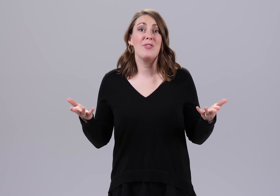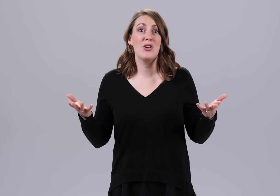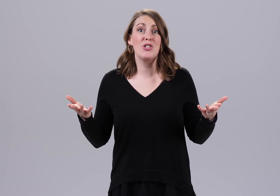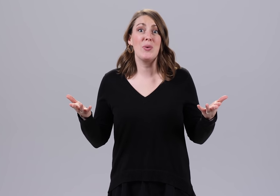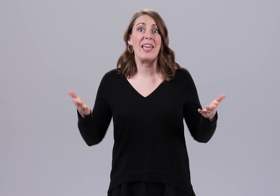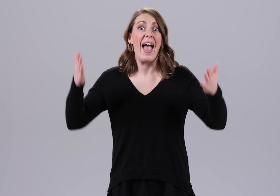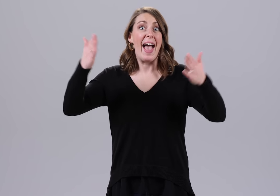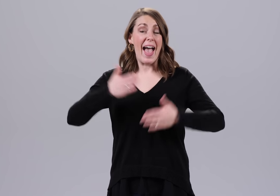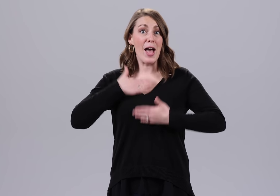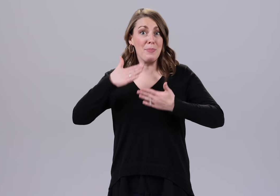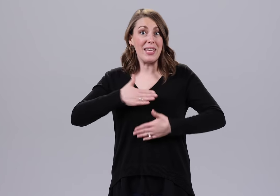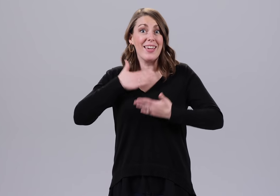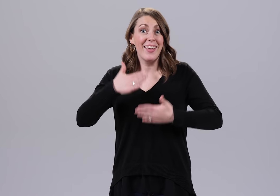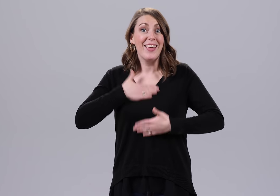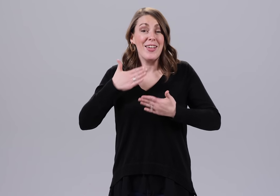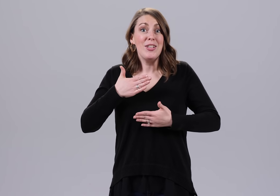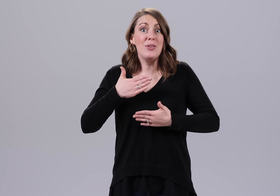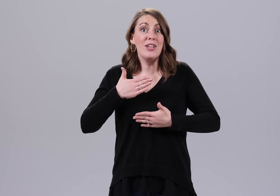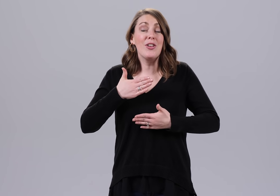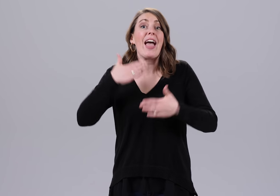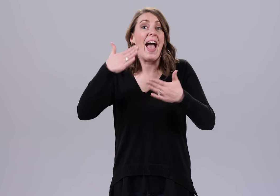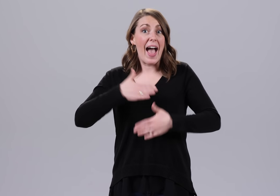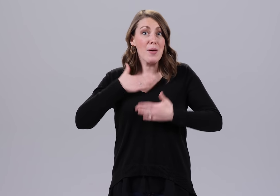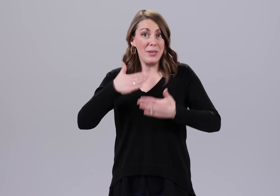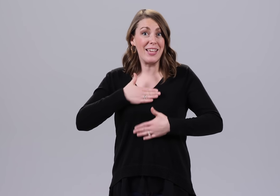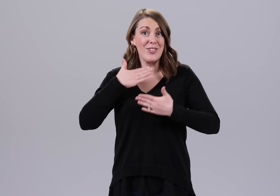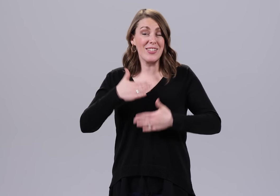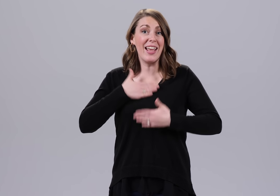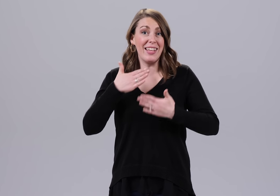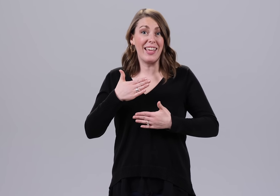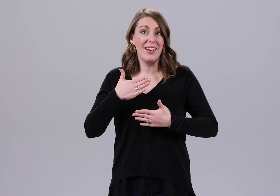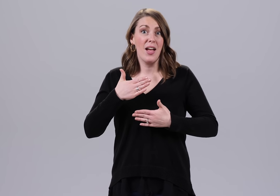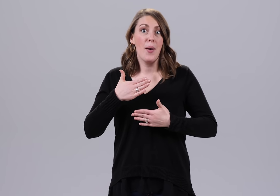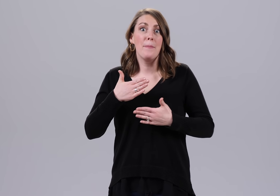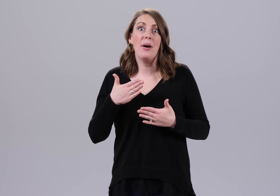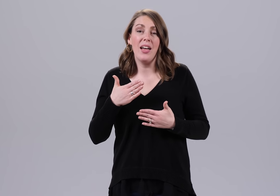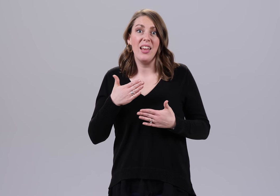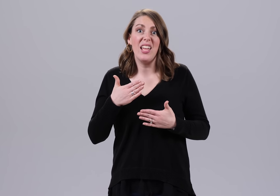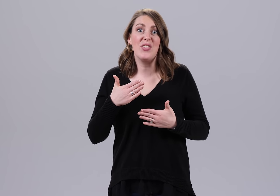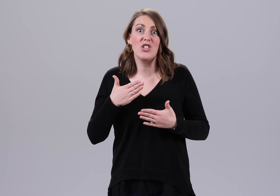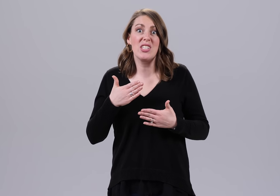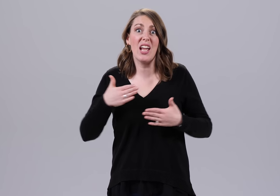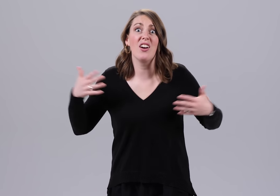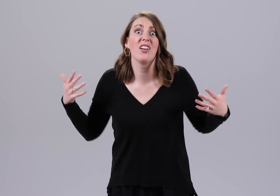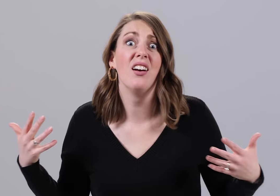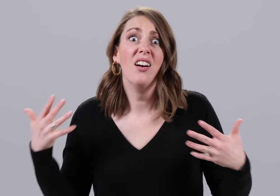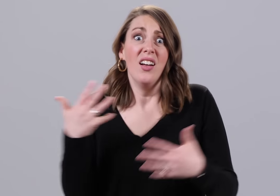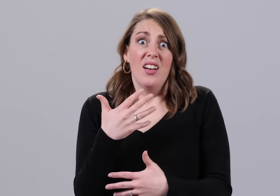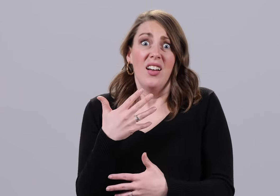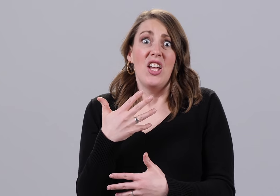you're doing HAPPY you need to look HAPPY as you're signing it. But if you're SCARED, you